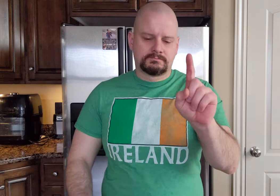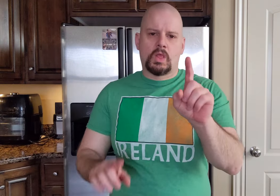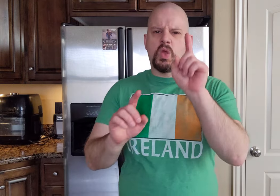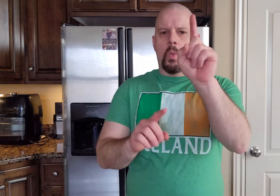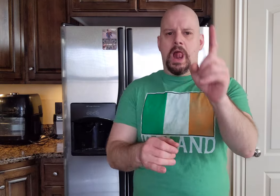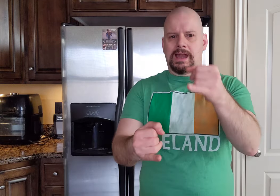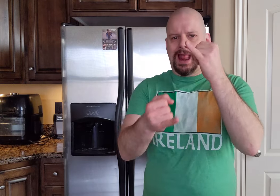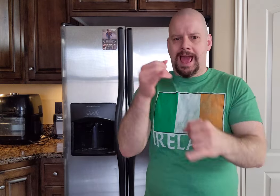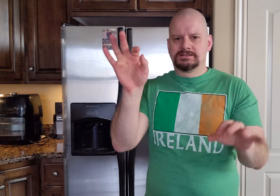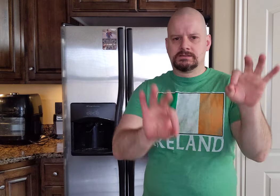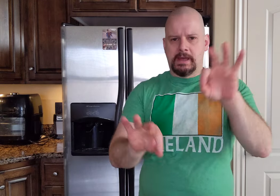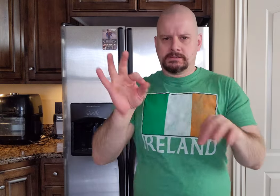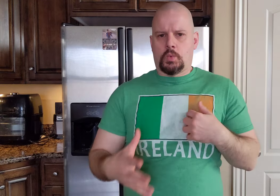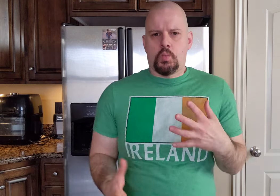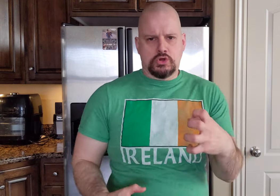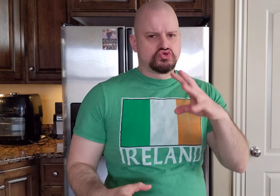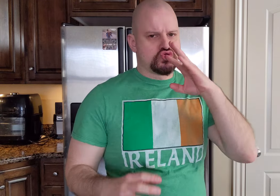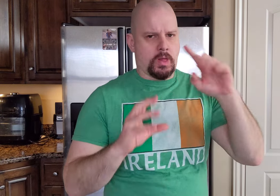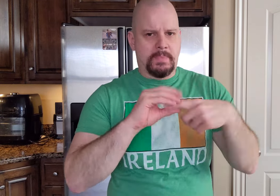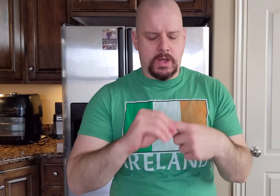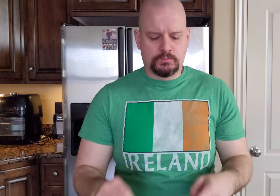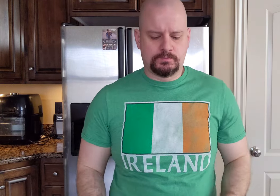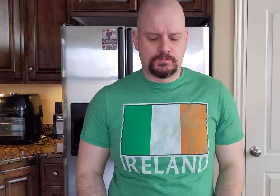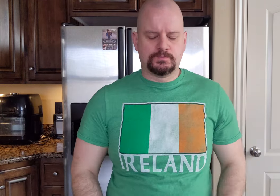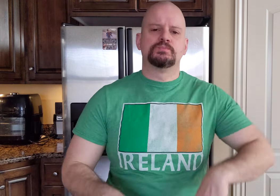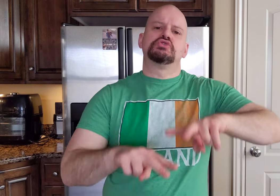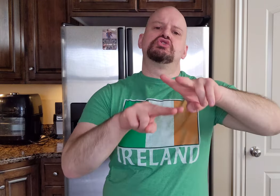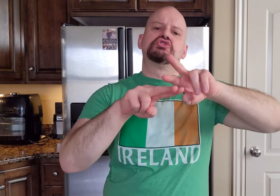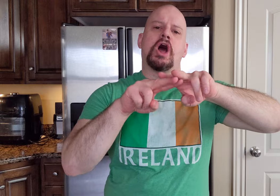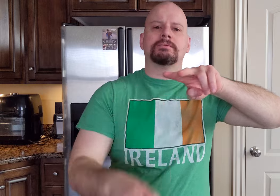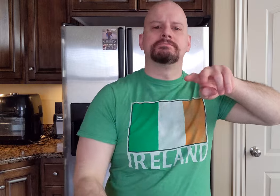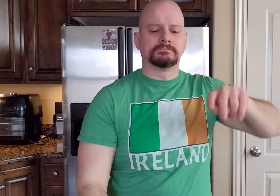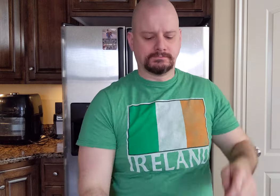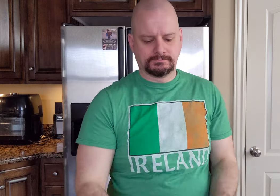There's one last spice I want to talk about. Salt.